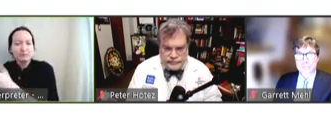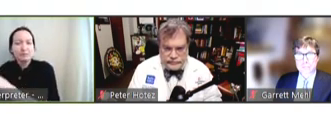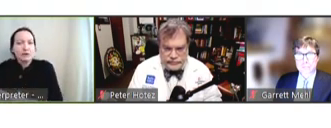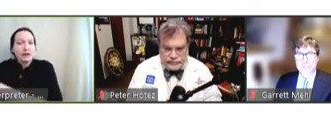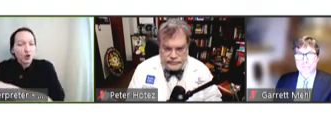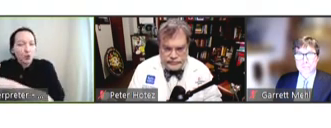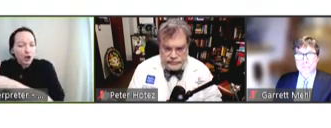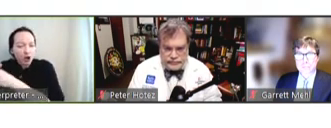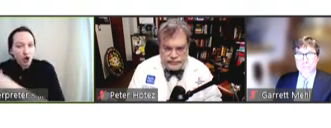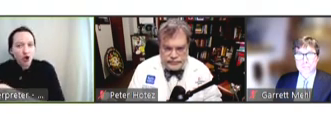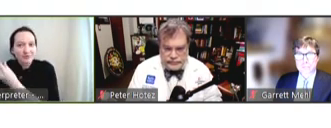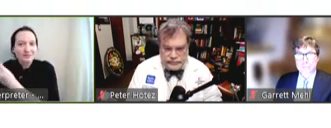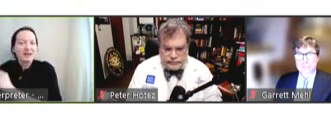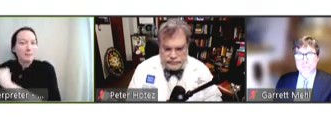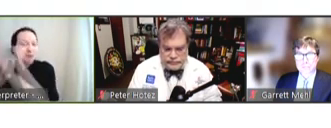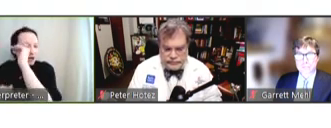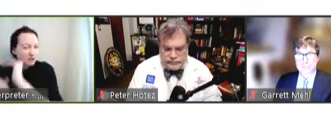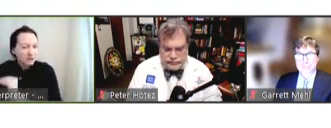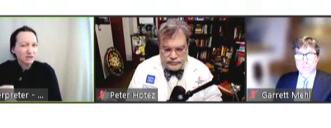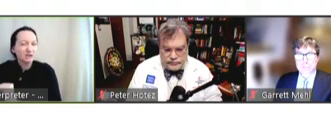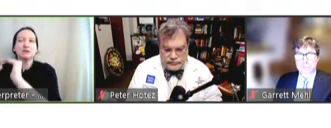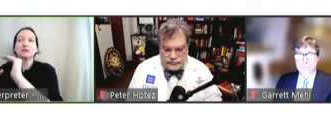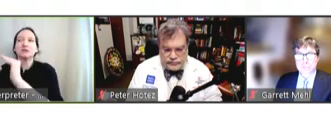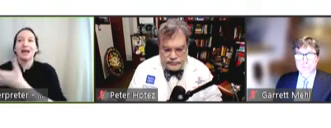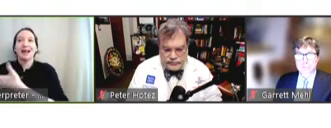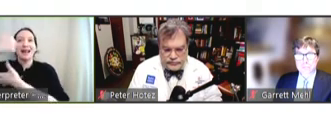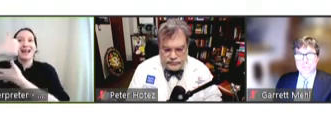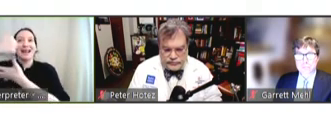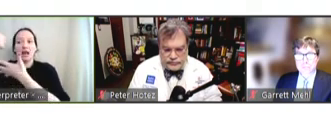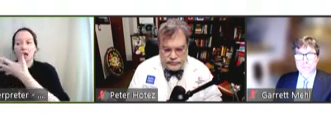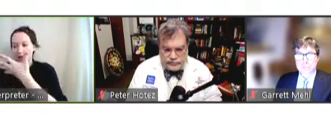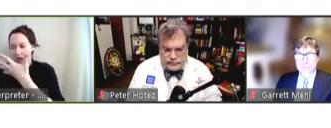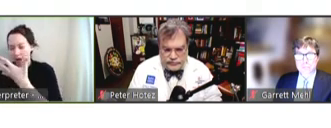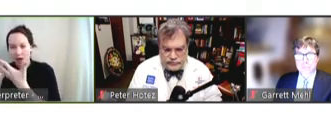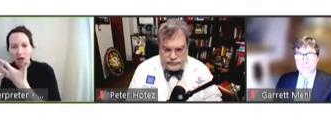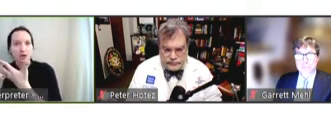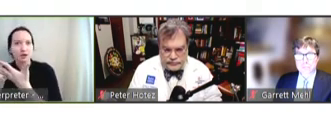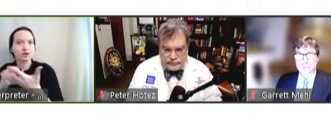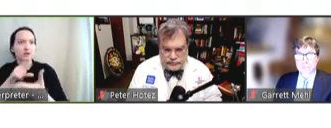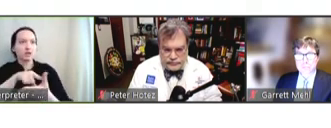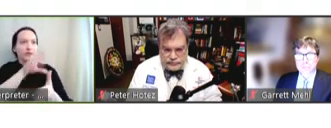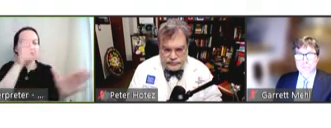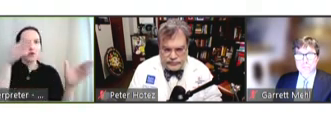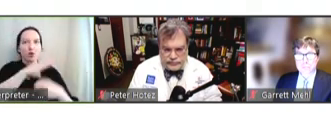facilities -- they're all pulled towards COVID vaccines rather than routine immunizations,